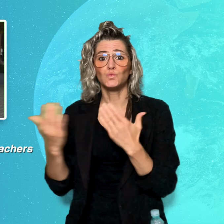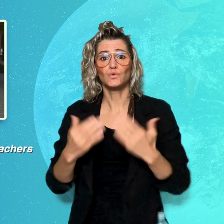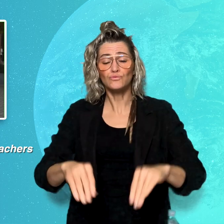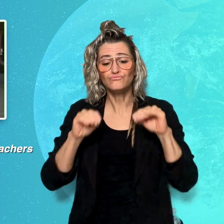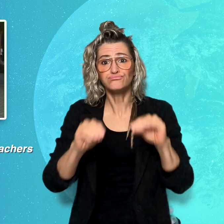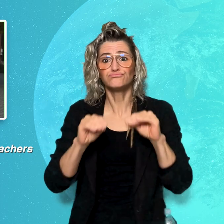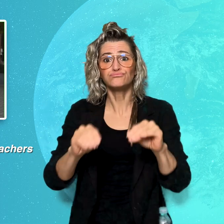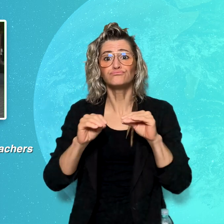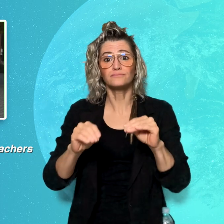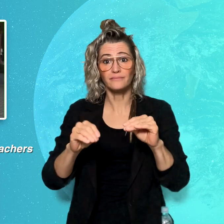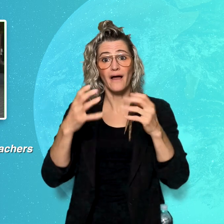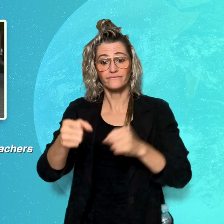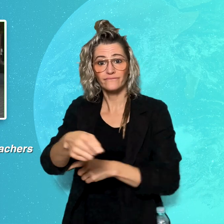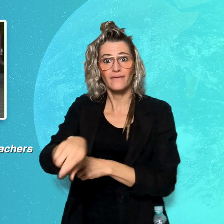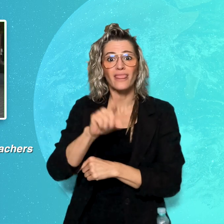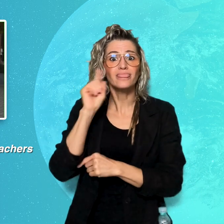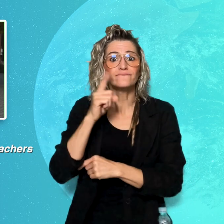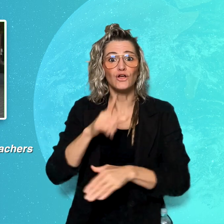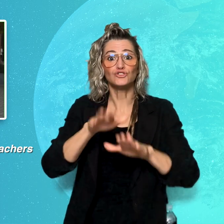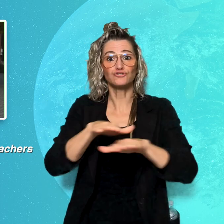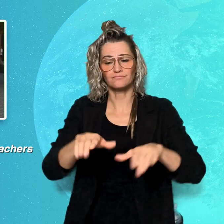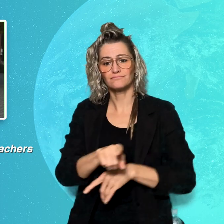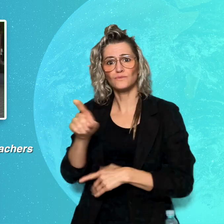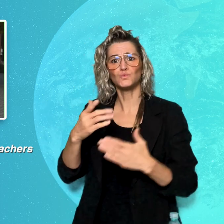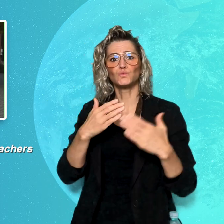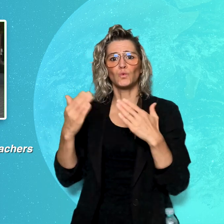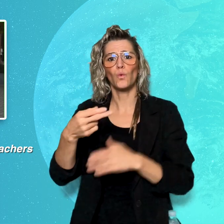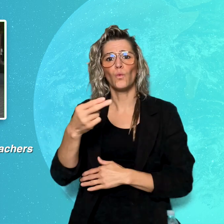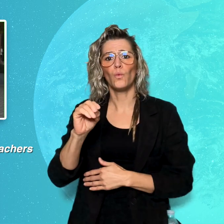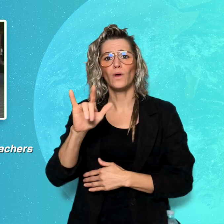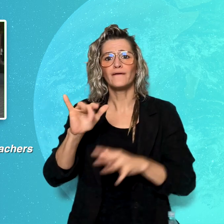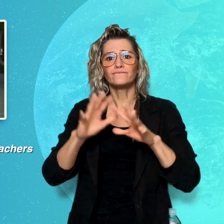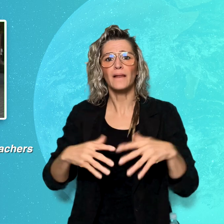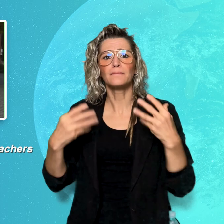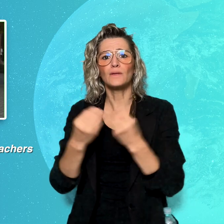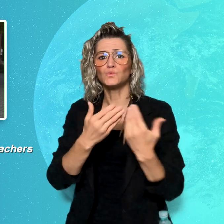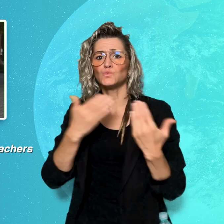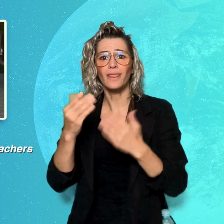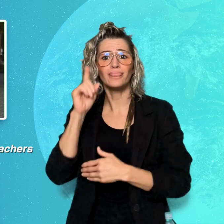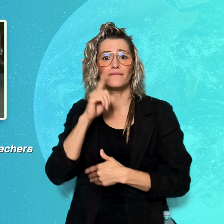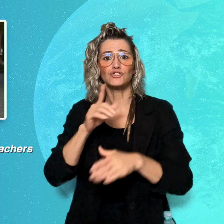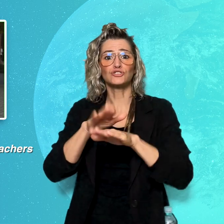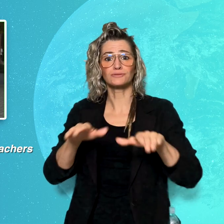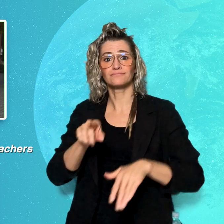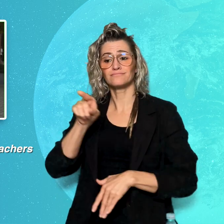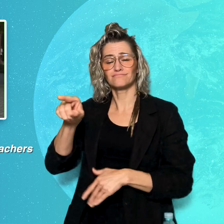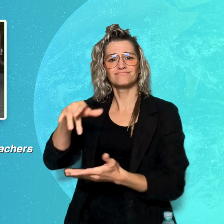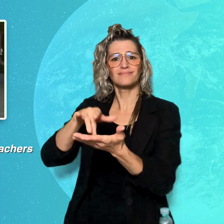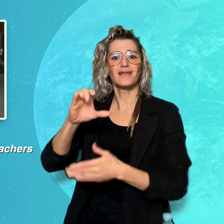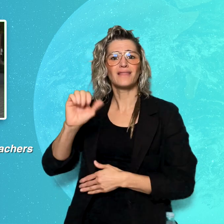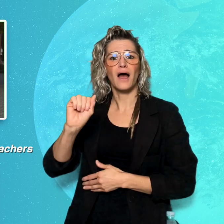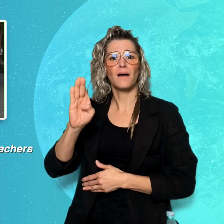with Deaf children at Holy Family School for Deaf Children in Cabra, Dublin.